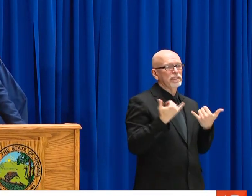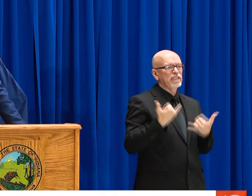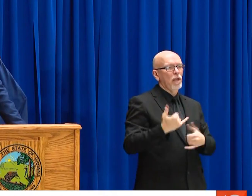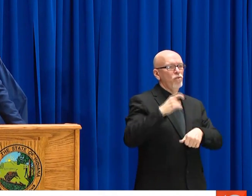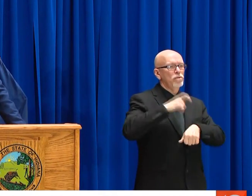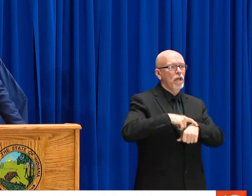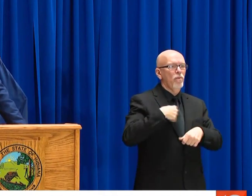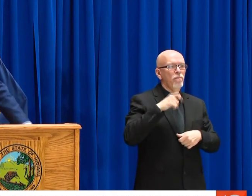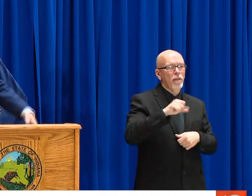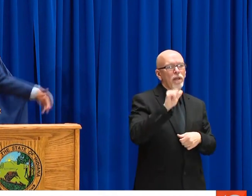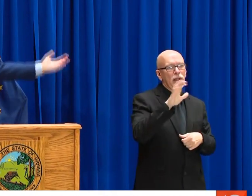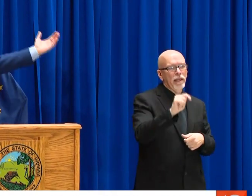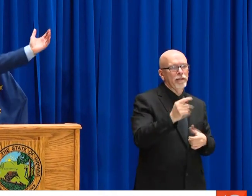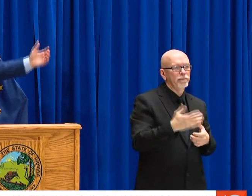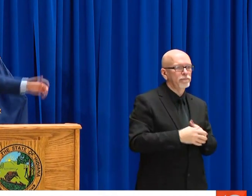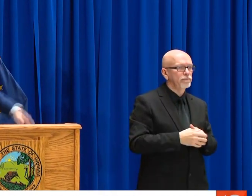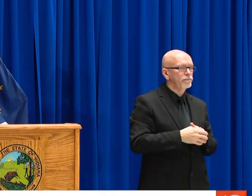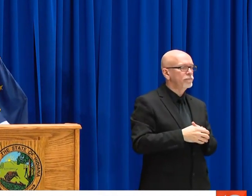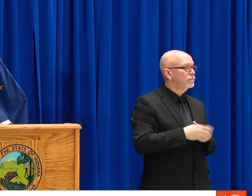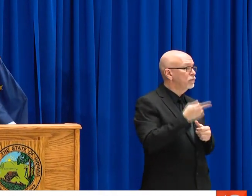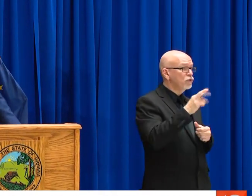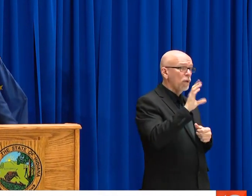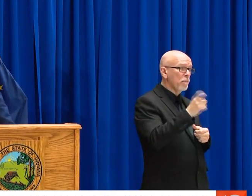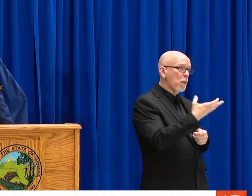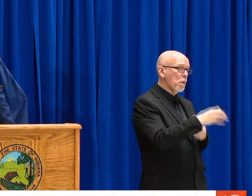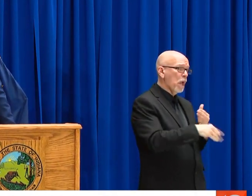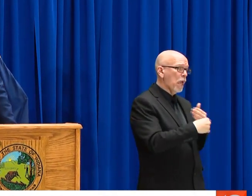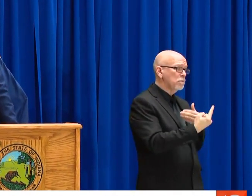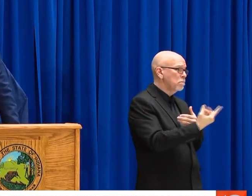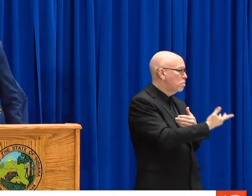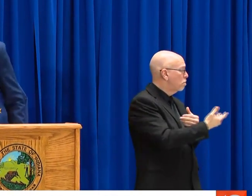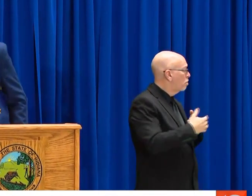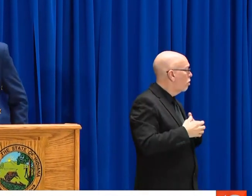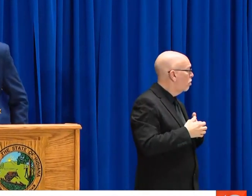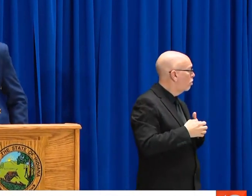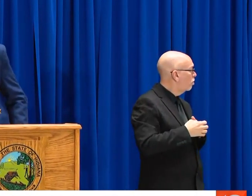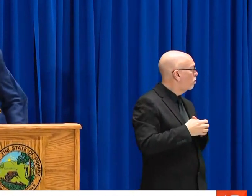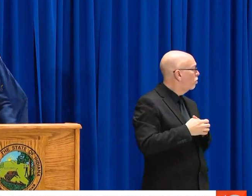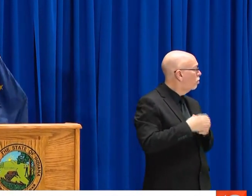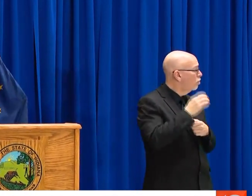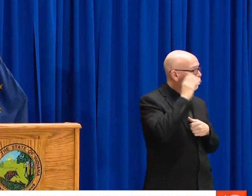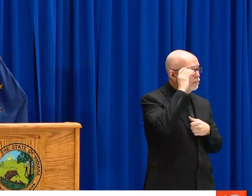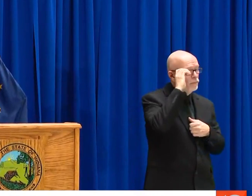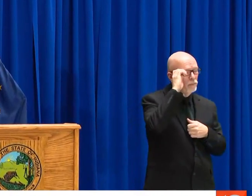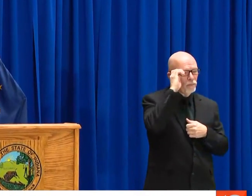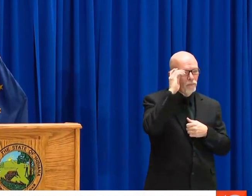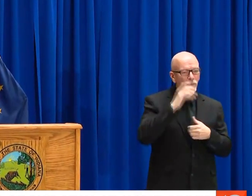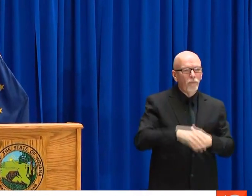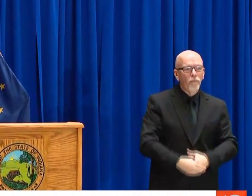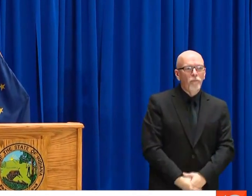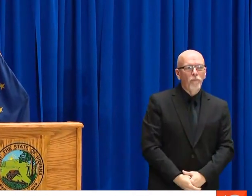BUT IF YOU LOOK OUT IN A TWO-WEEK INCREMENT, TWO WEEKS, FOUR WEEKS, SIX WEEK, EIGHT WEEK, ET CETERA, NOW IS THE TIME TO ACT YESTERDAY.